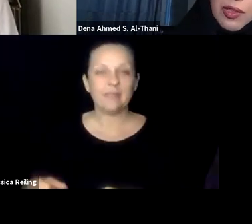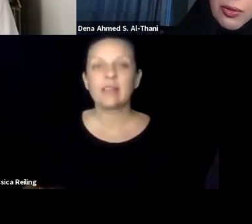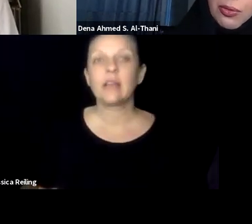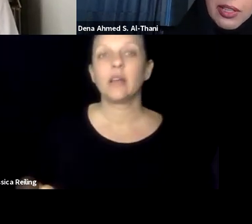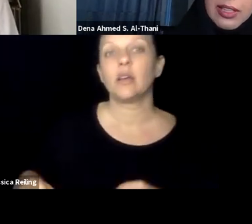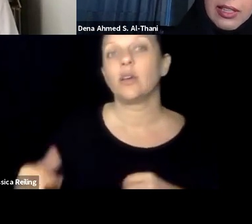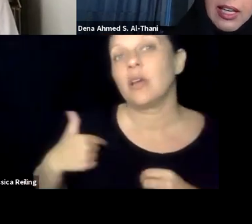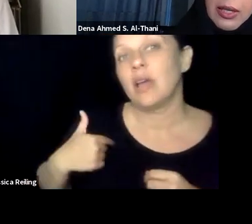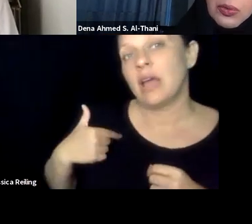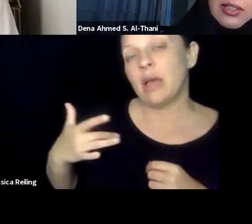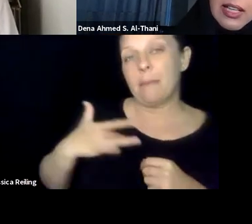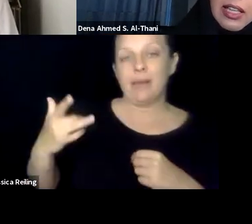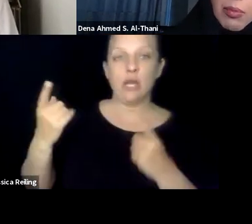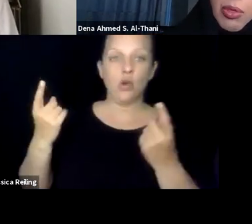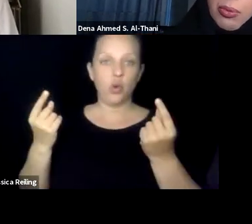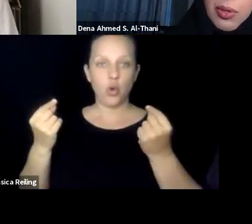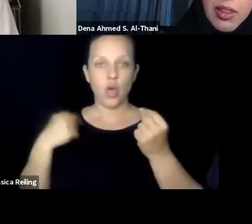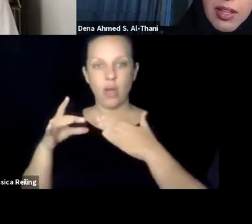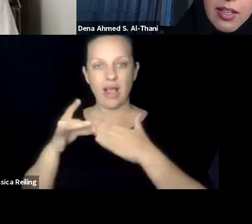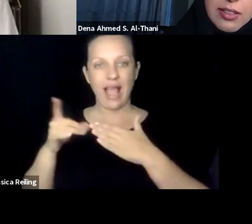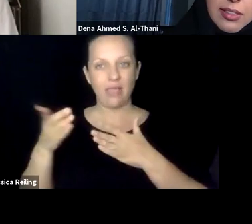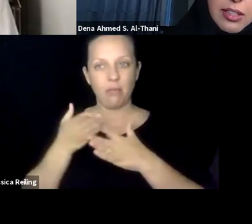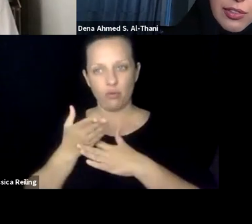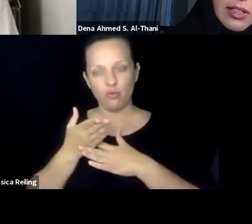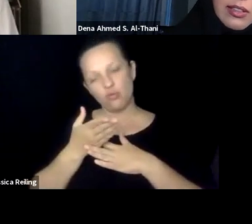of our students are part-time, and who already have